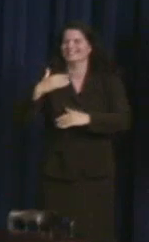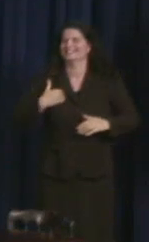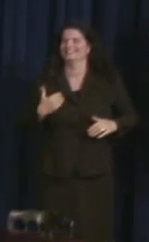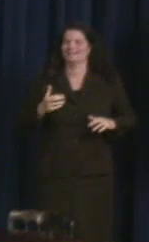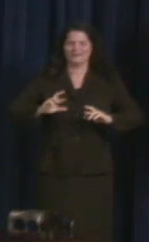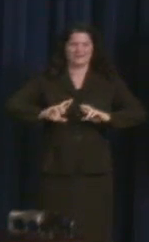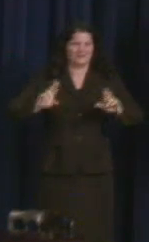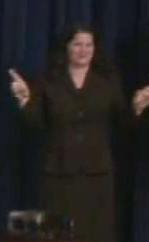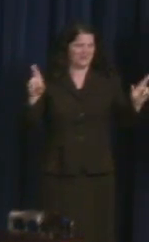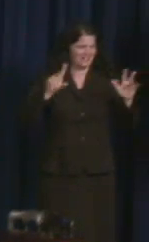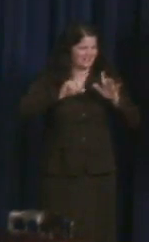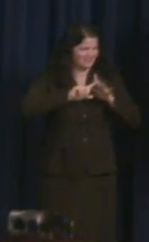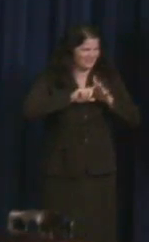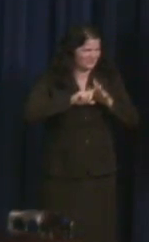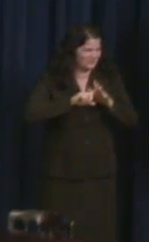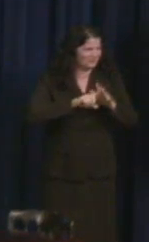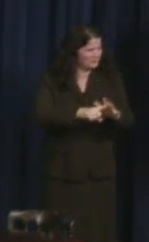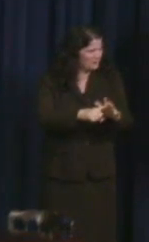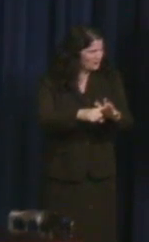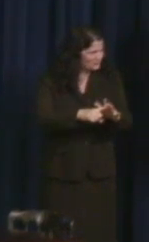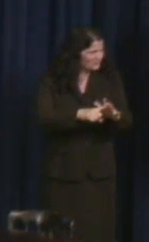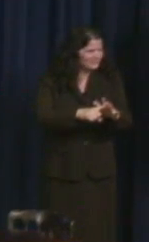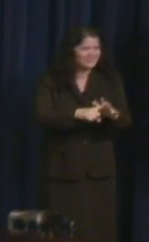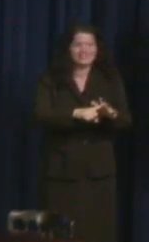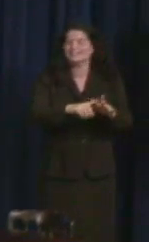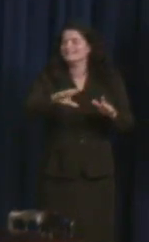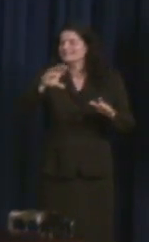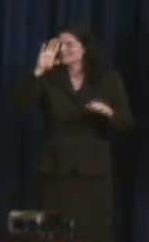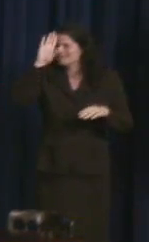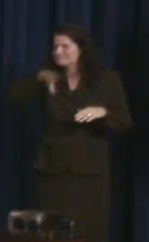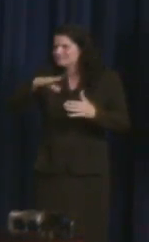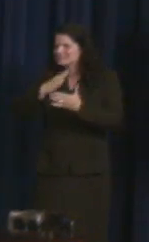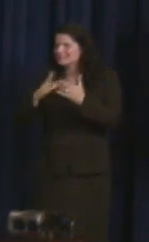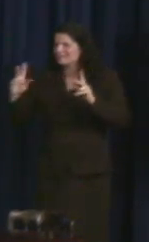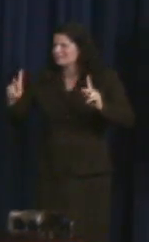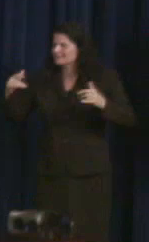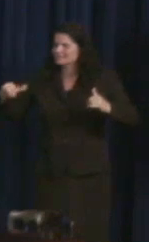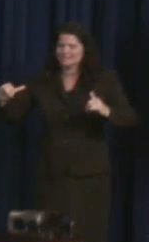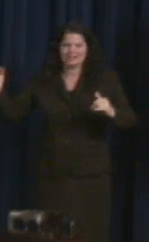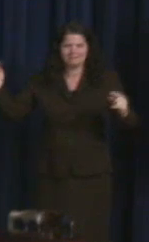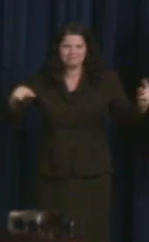Female Speaker: Thank you all very much I know a few people are still trickling in but we're going to go ahead and get started.